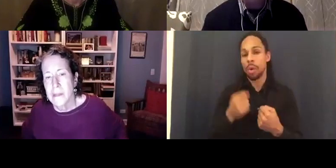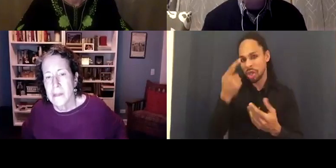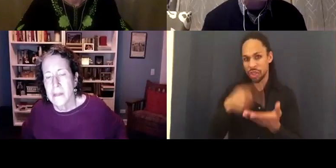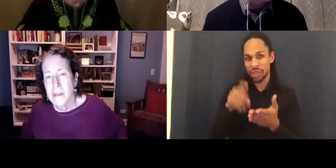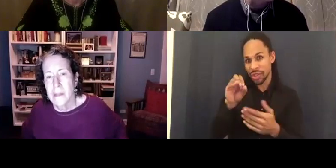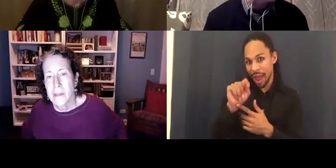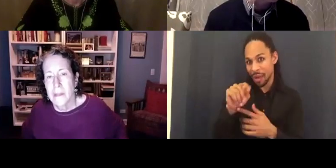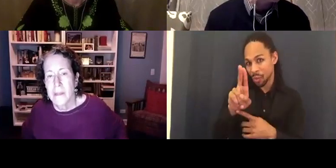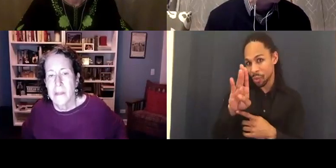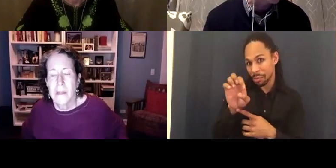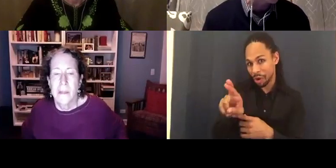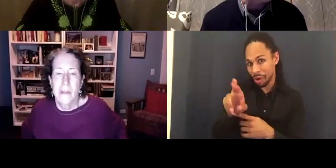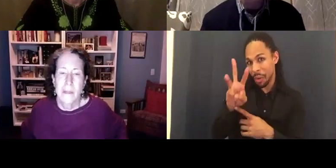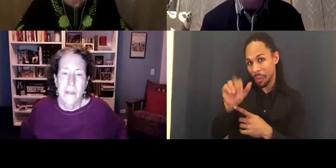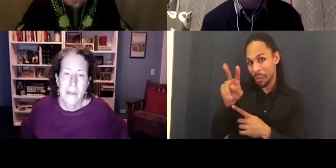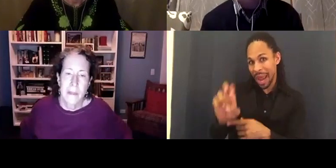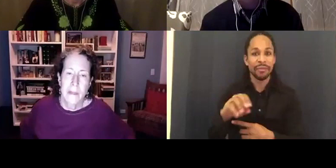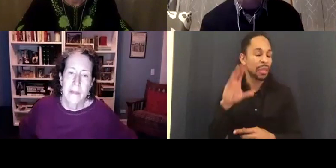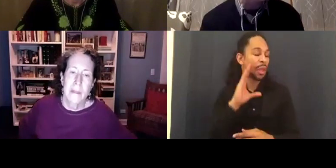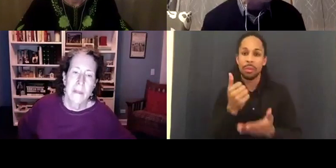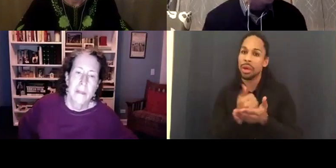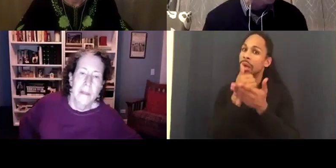because I think it's something that can really support our community.